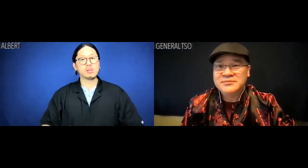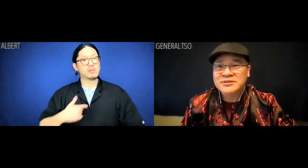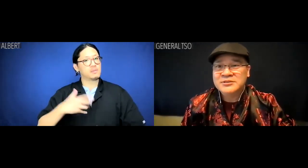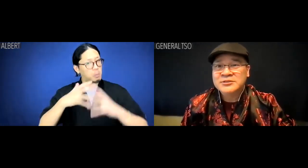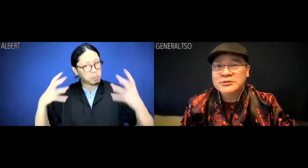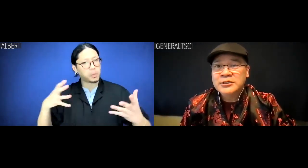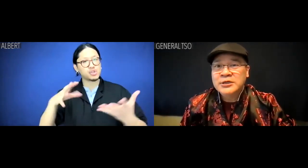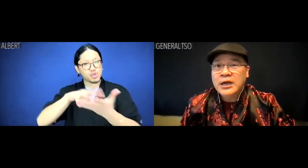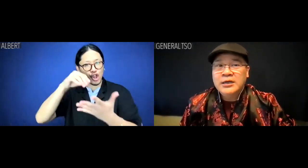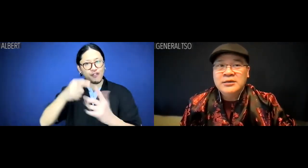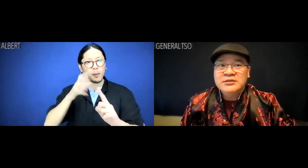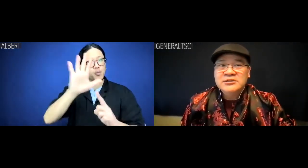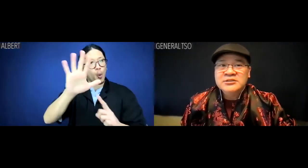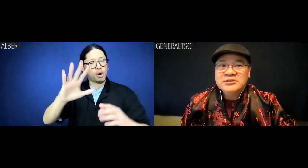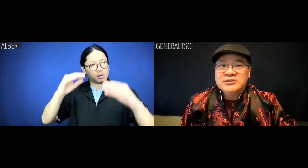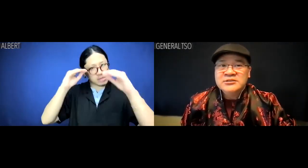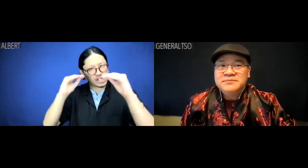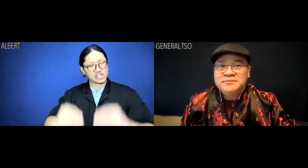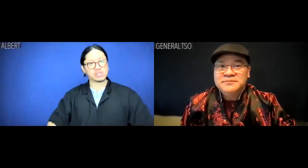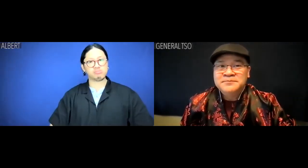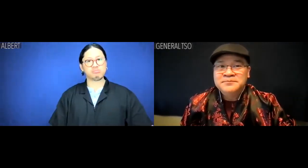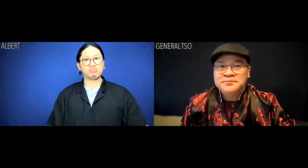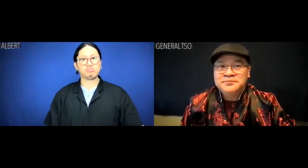I have much to learn from your teachings.